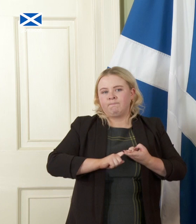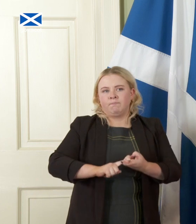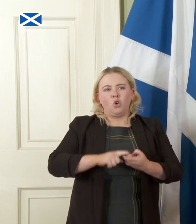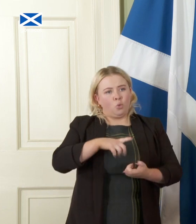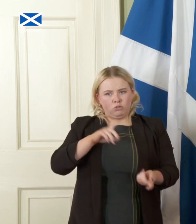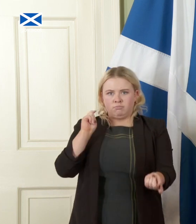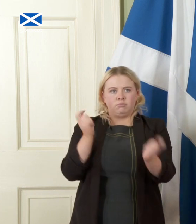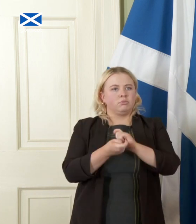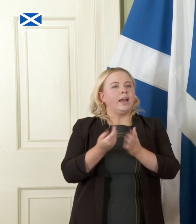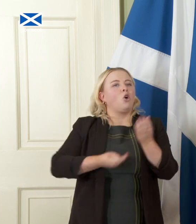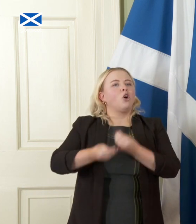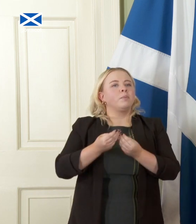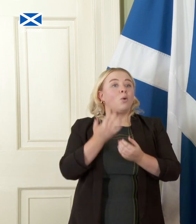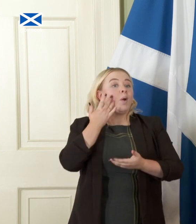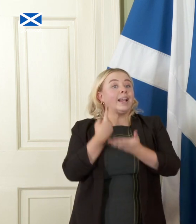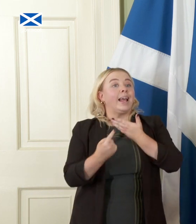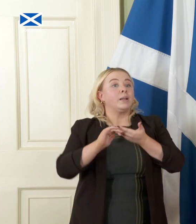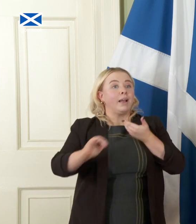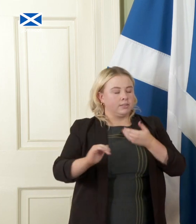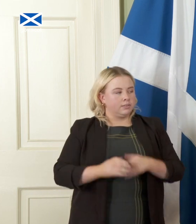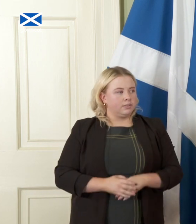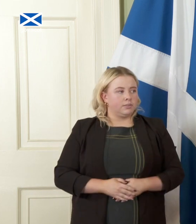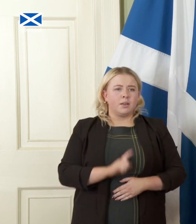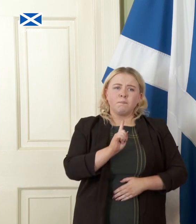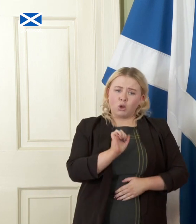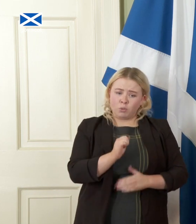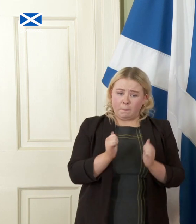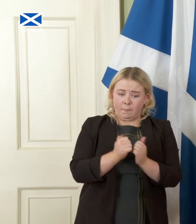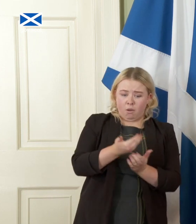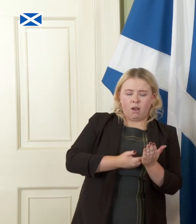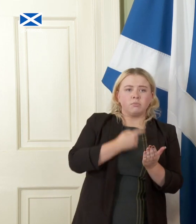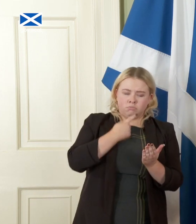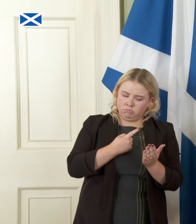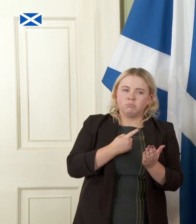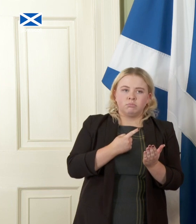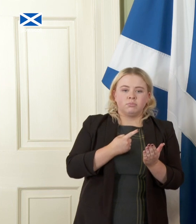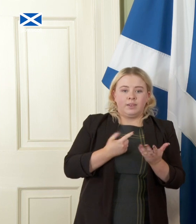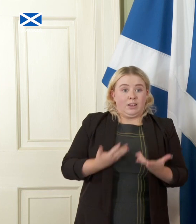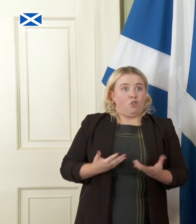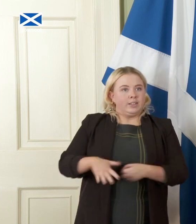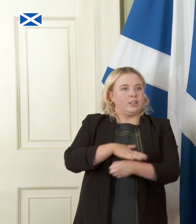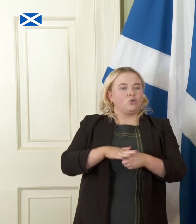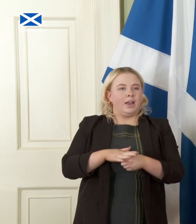independent Scotland but the current situation as your paper accepts involves a huge gap between tax